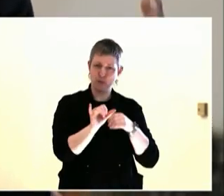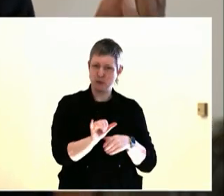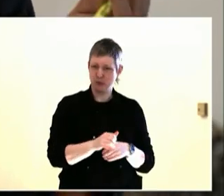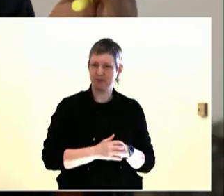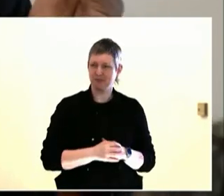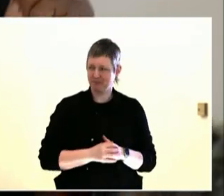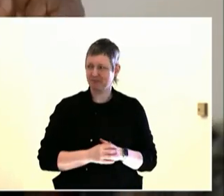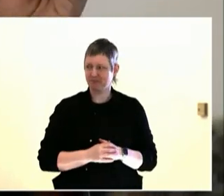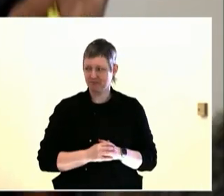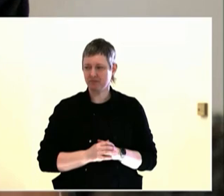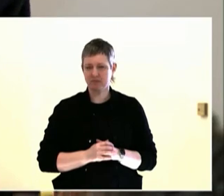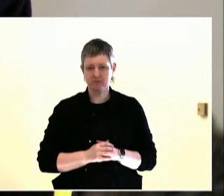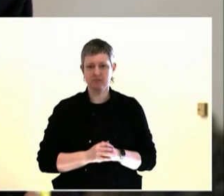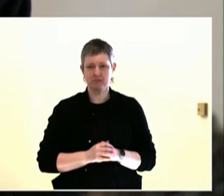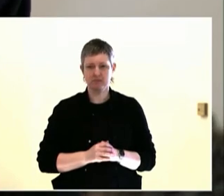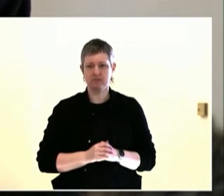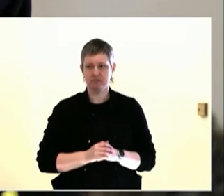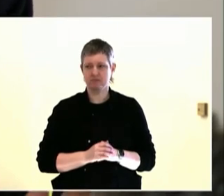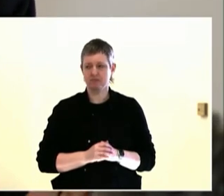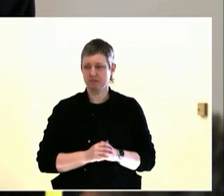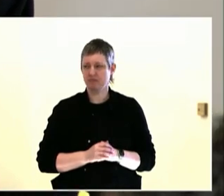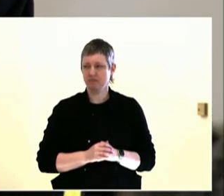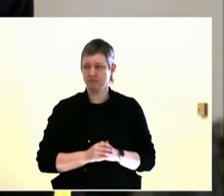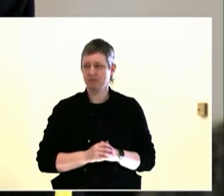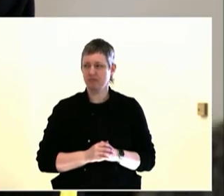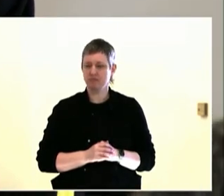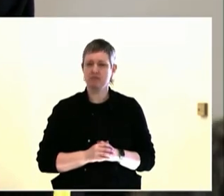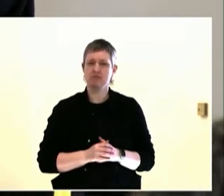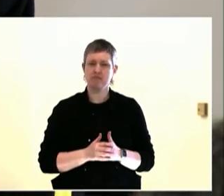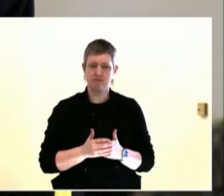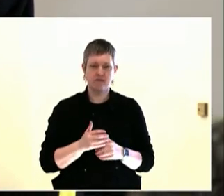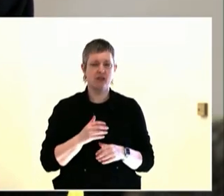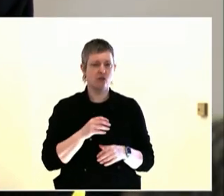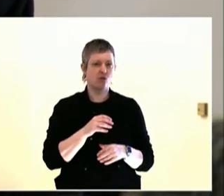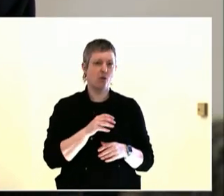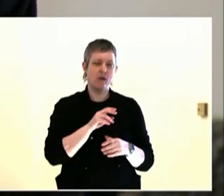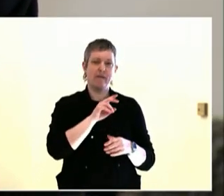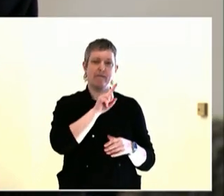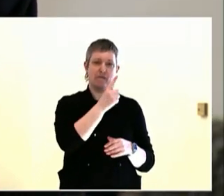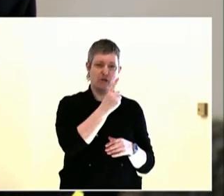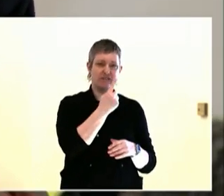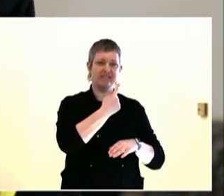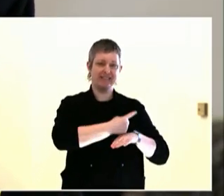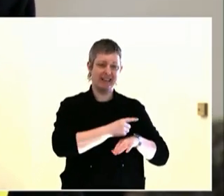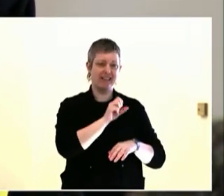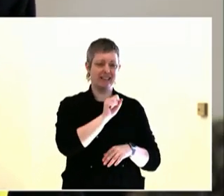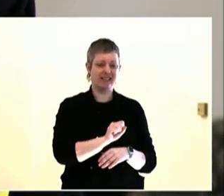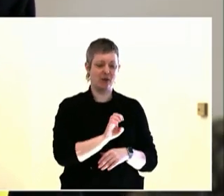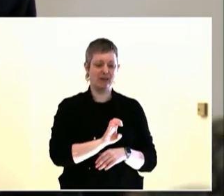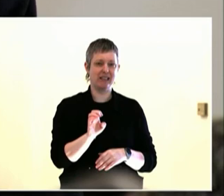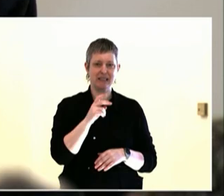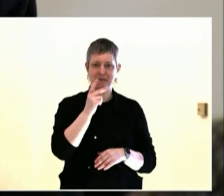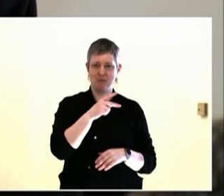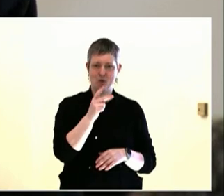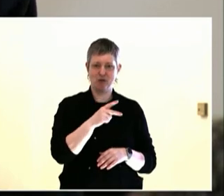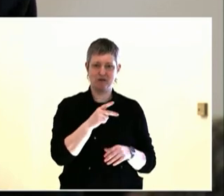provide their time and expertise and wisdom, so we've been really lucky. Yeah.